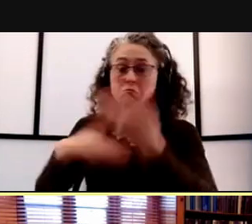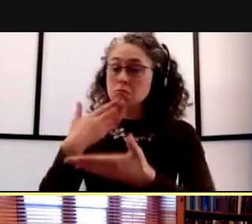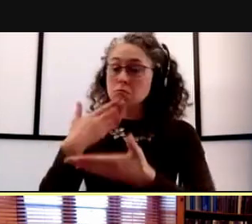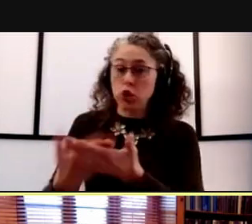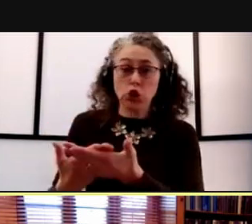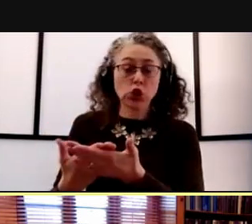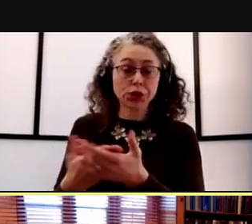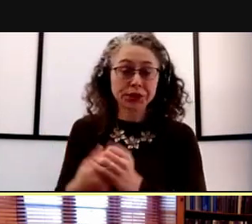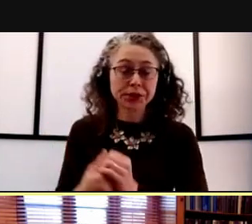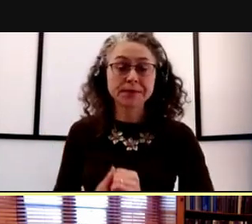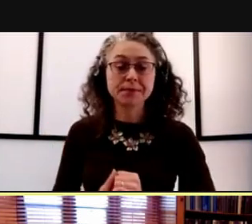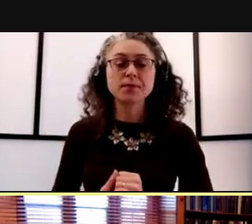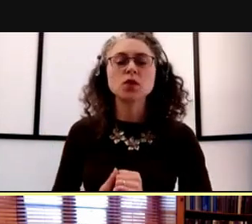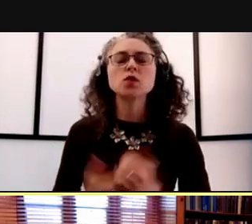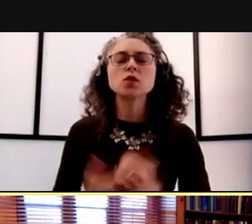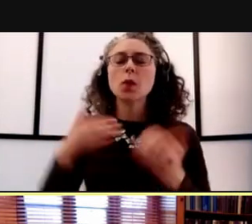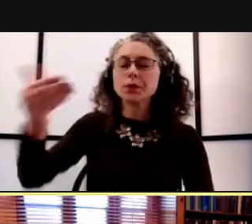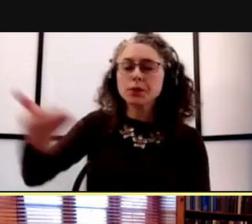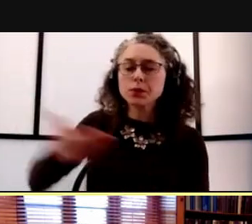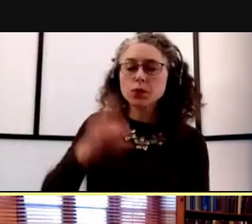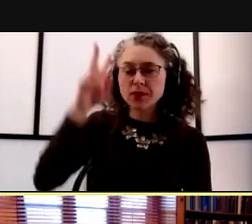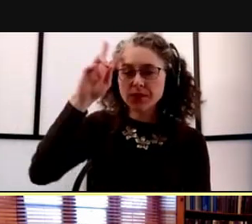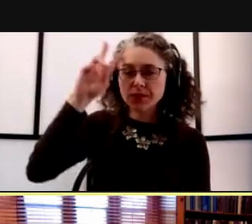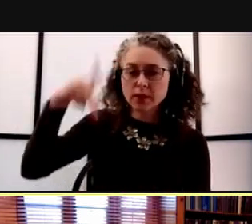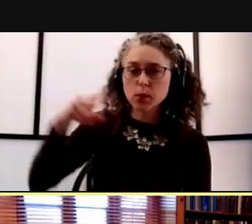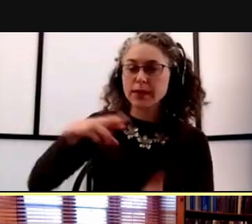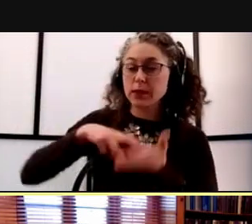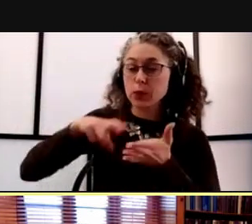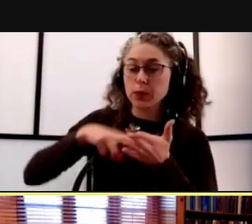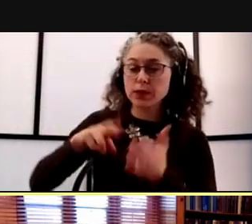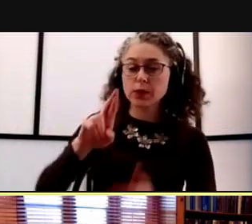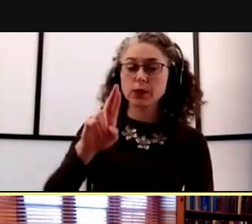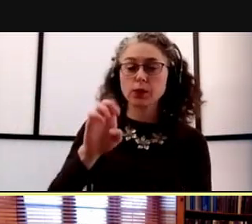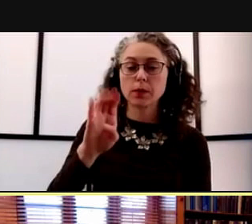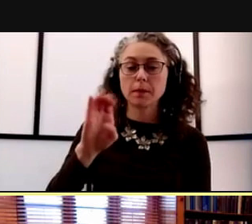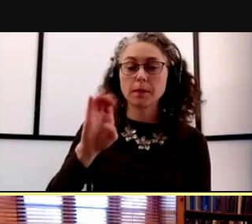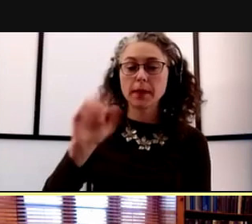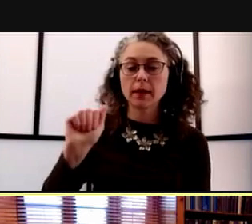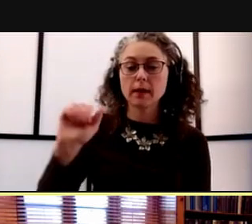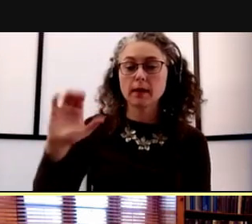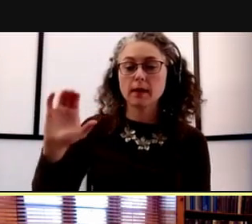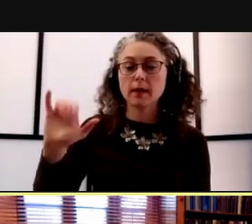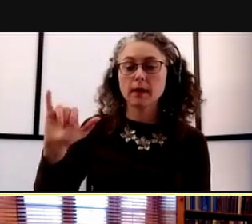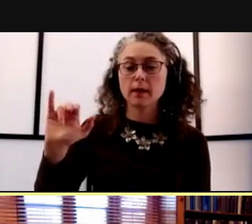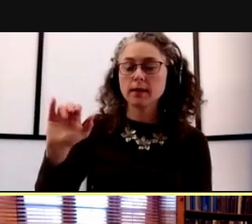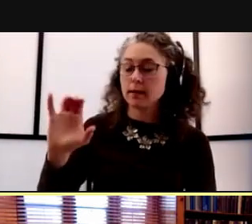So I'd like to introduce vice president for research, Rebecca Cunningham, who's a professor in the medical school,